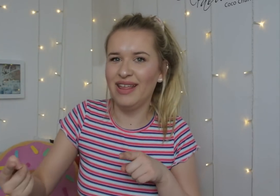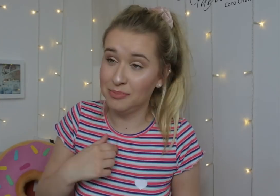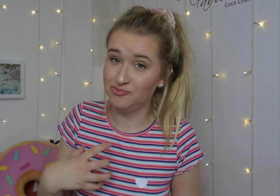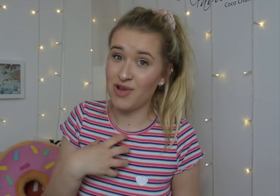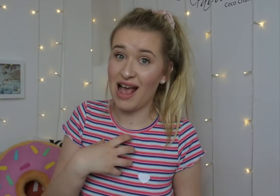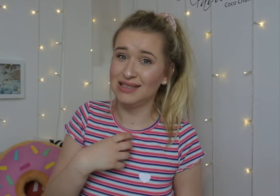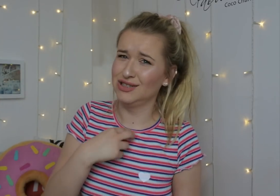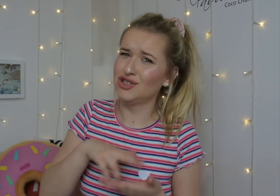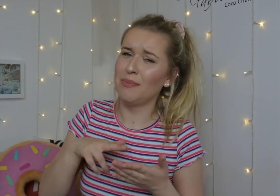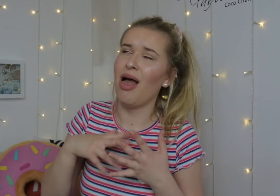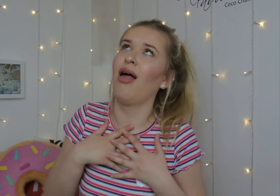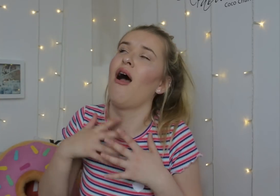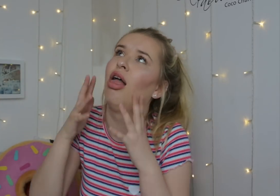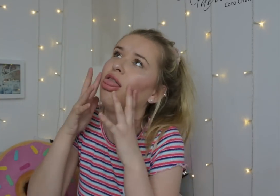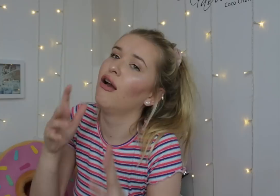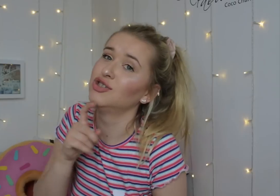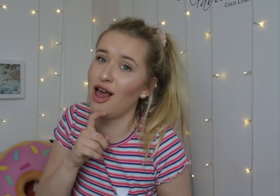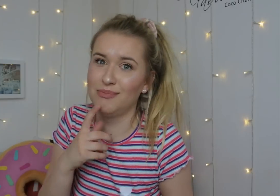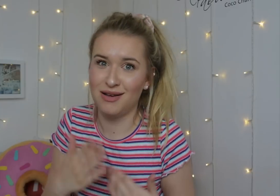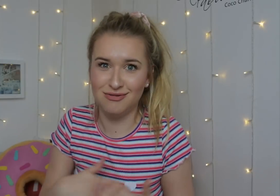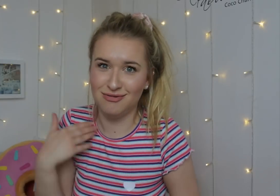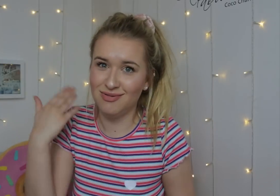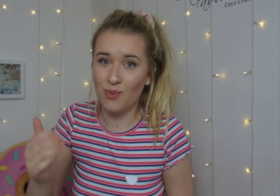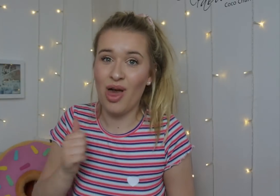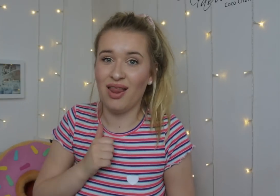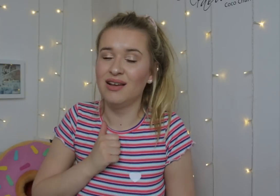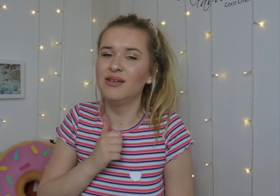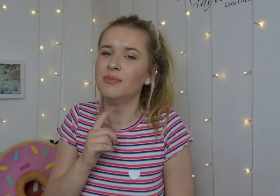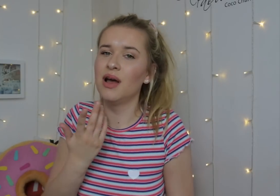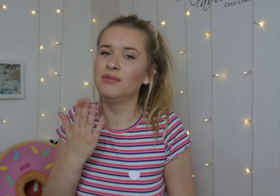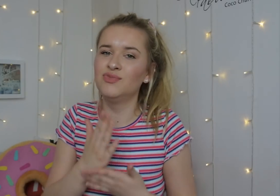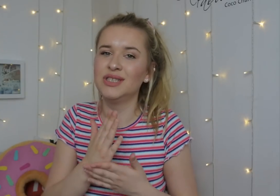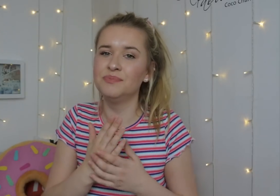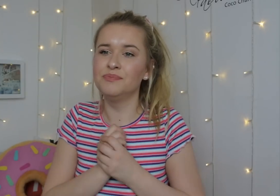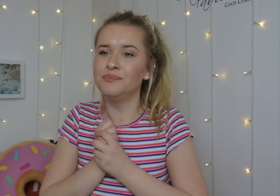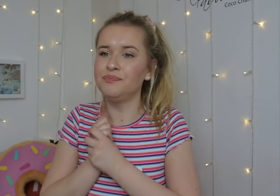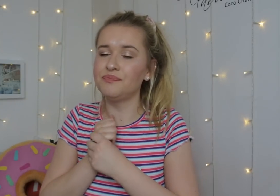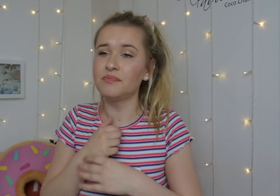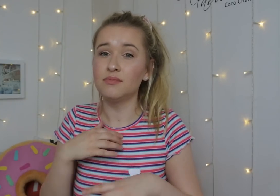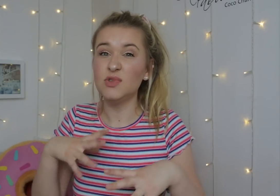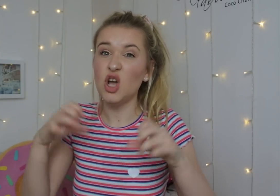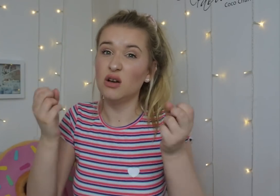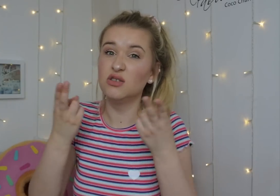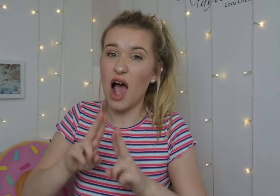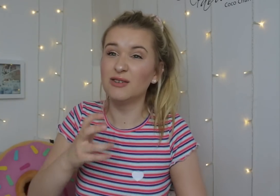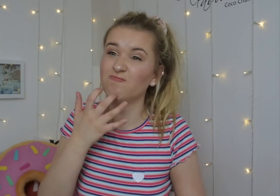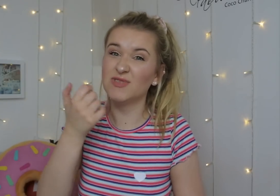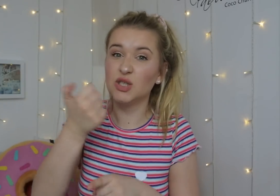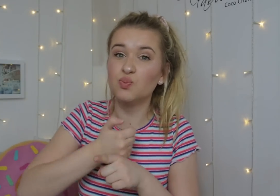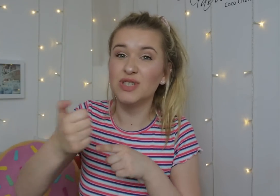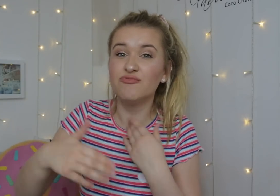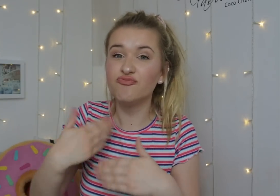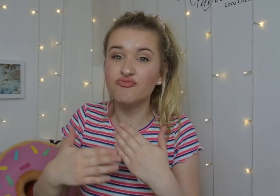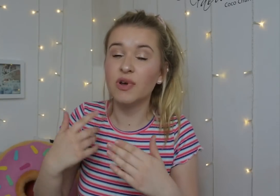I'm surprised, I normally obsessed with eating chocolate and I've been well not eating them. After putting up with being on a diet for 6 weeks,